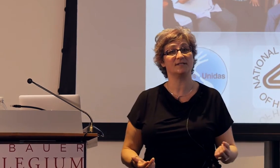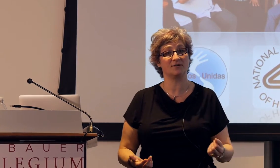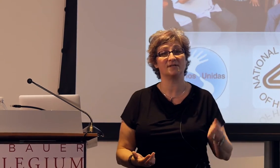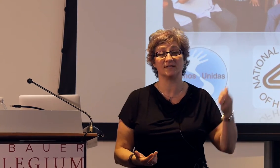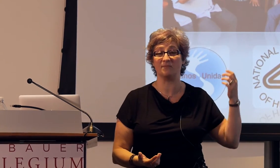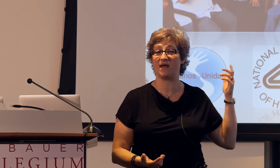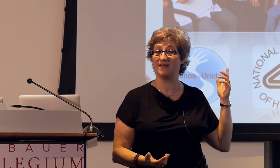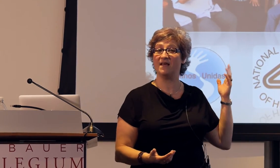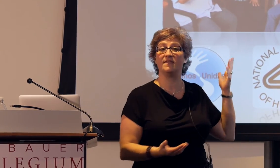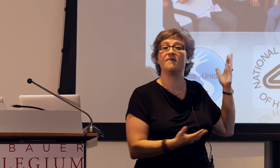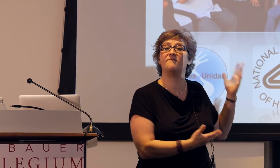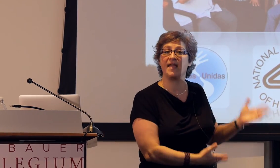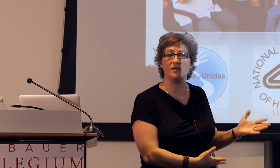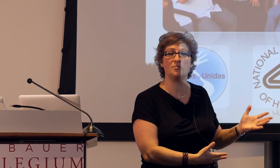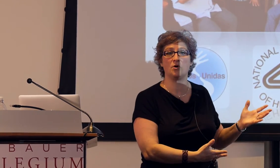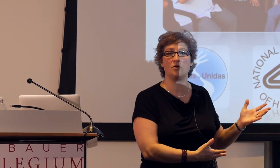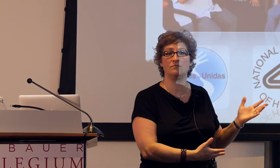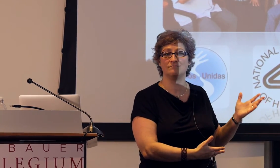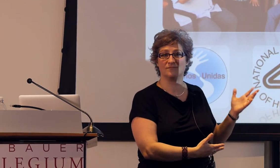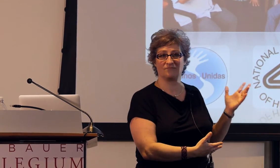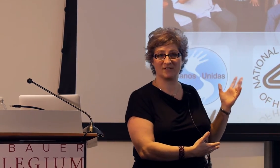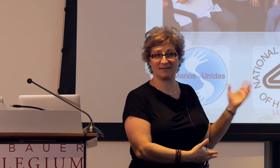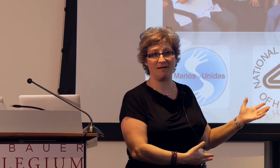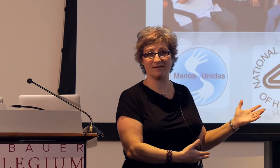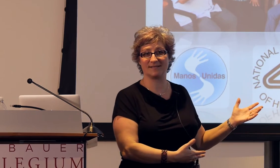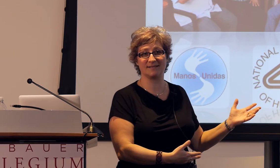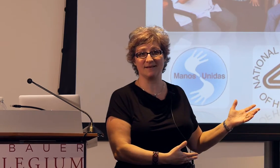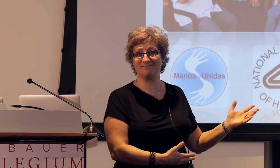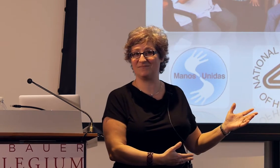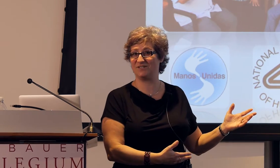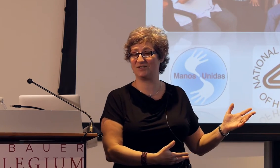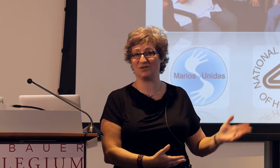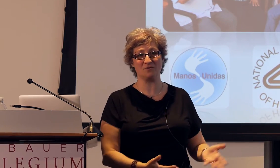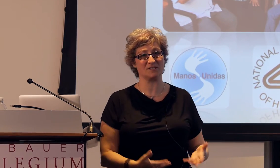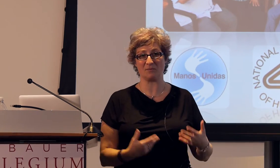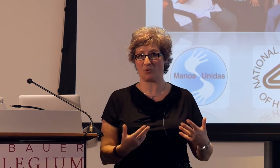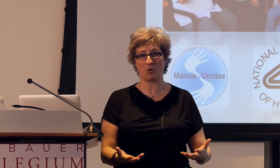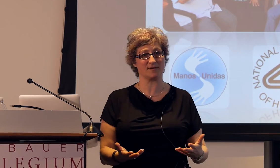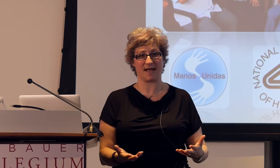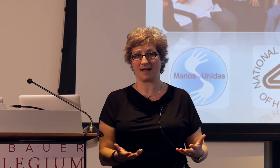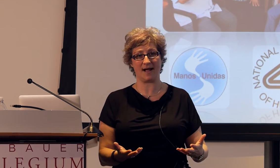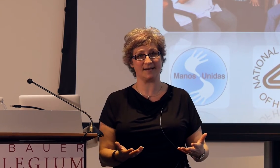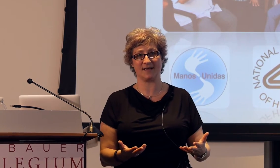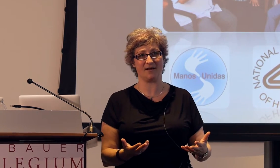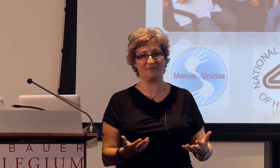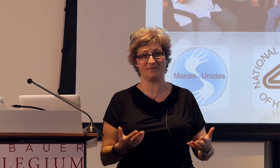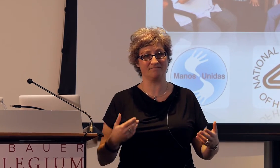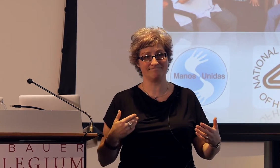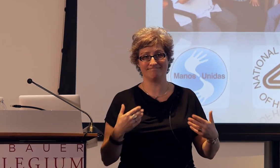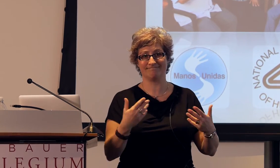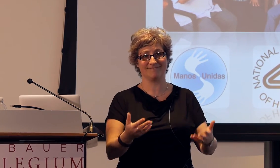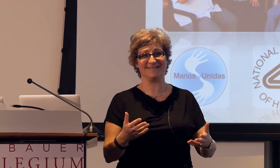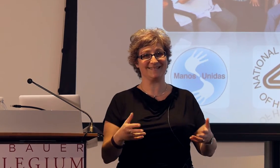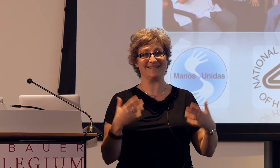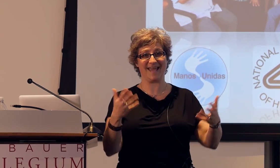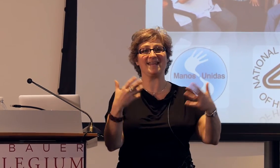very seriously, but the available results don't support that kind of getting input argument.